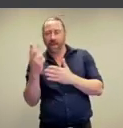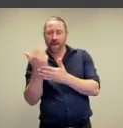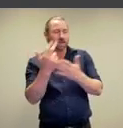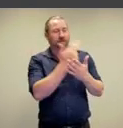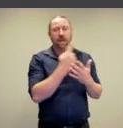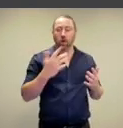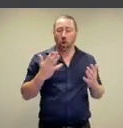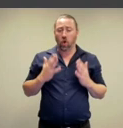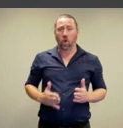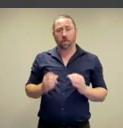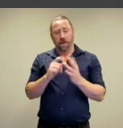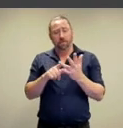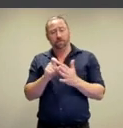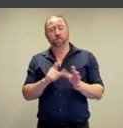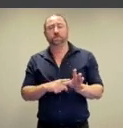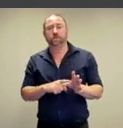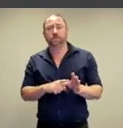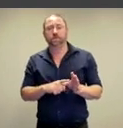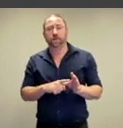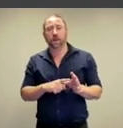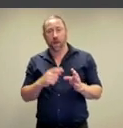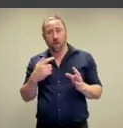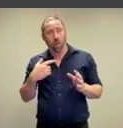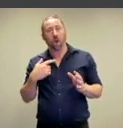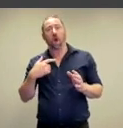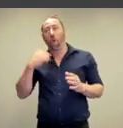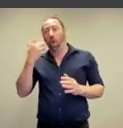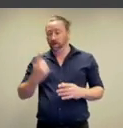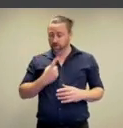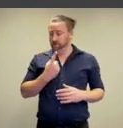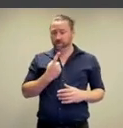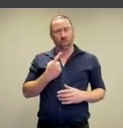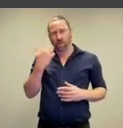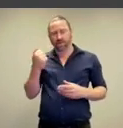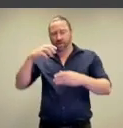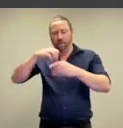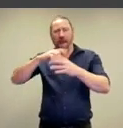in these two artworks that as human bodies we are always part of